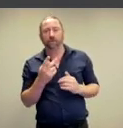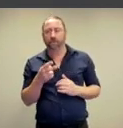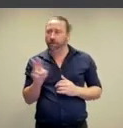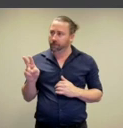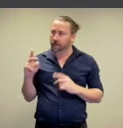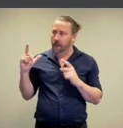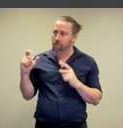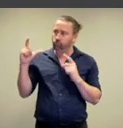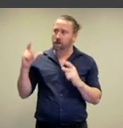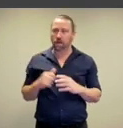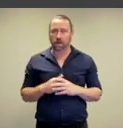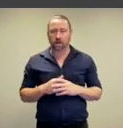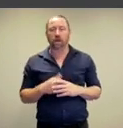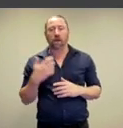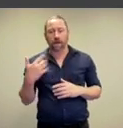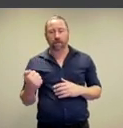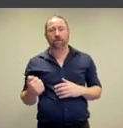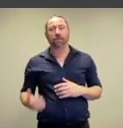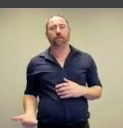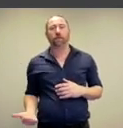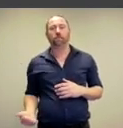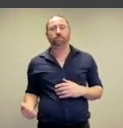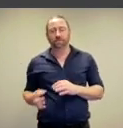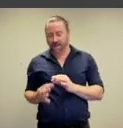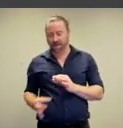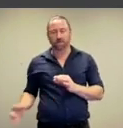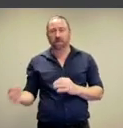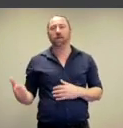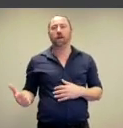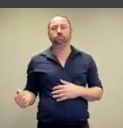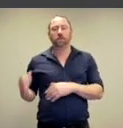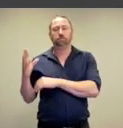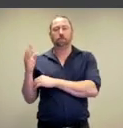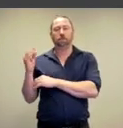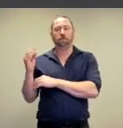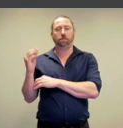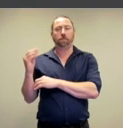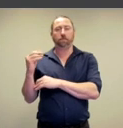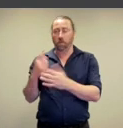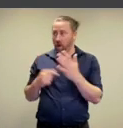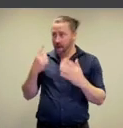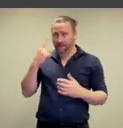but she turns to face the camera and she uses a